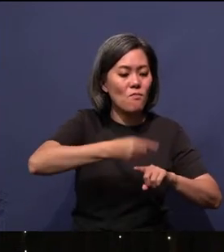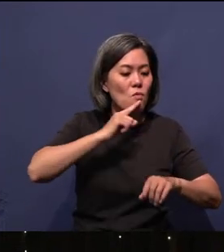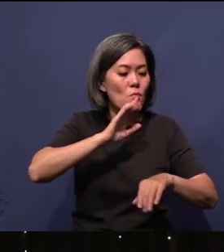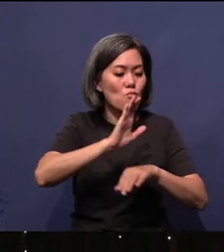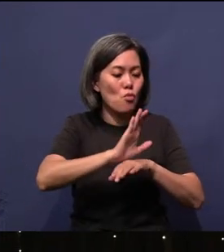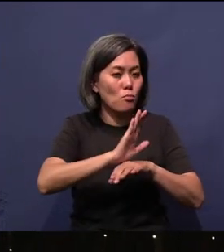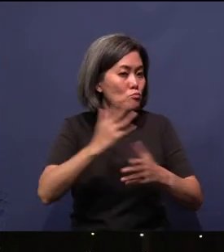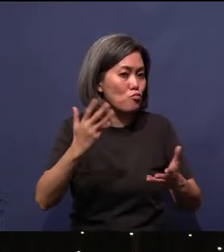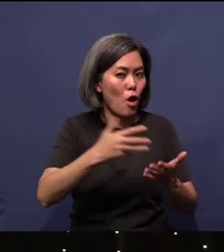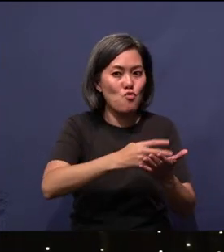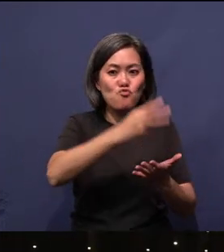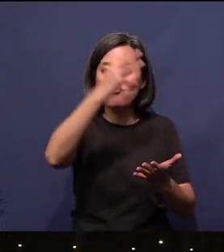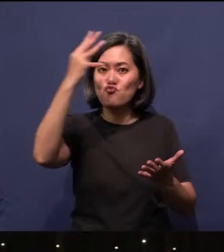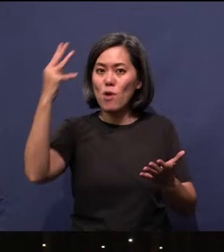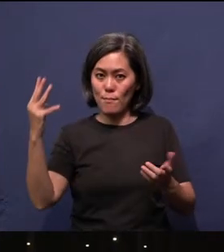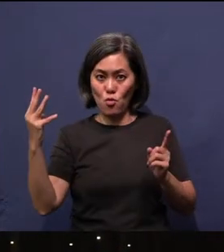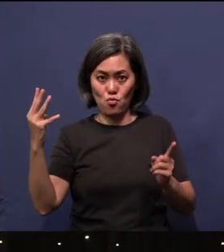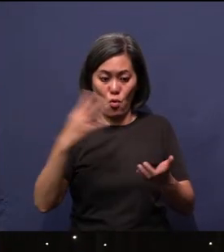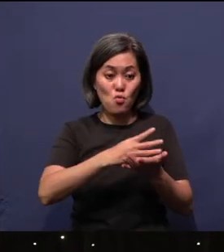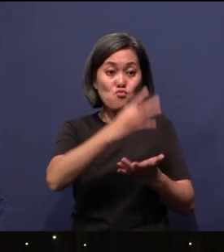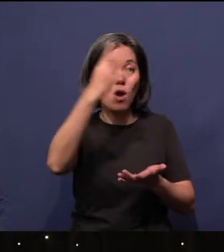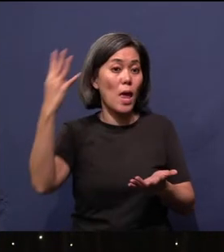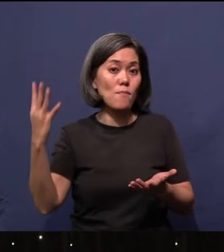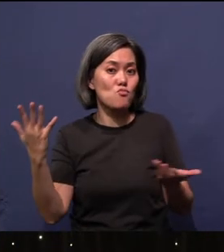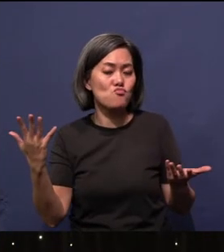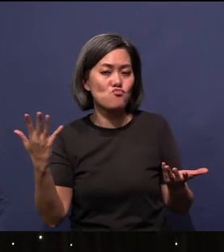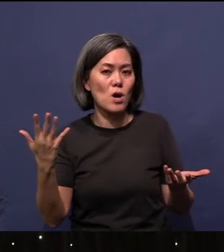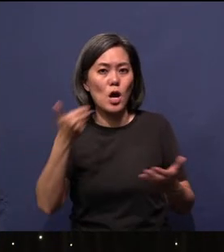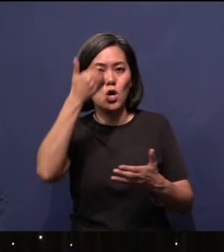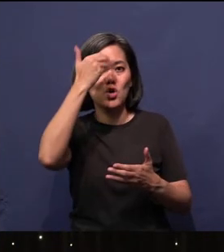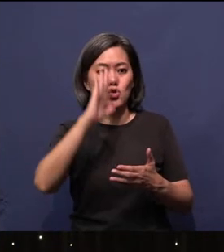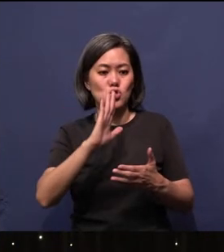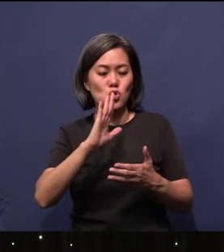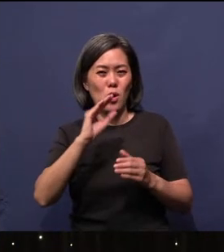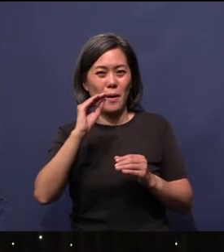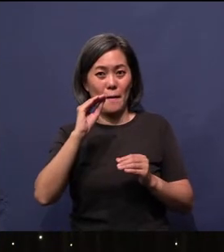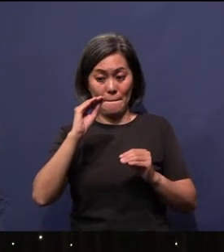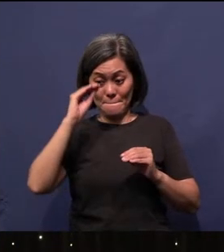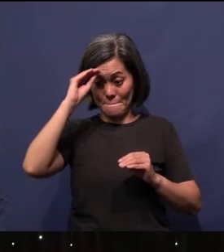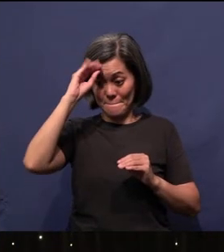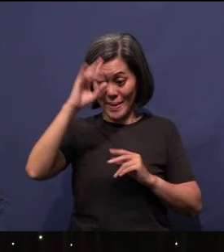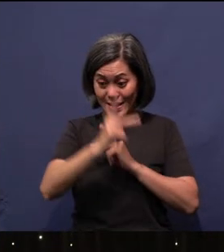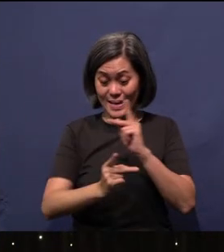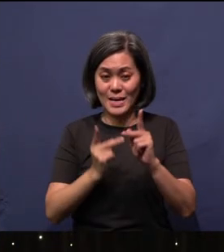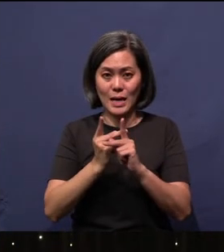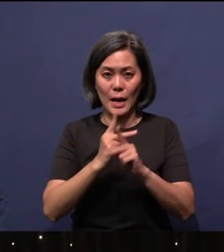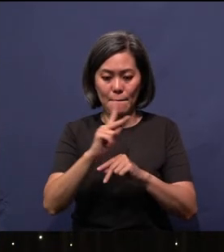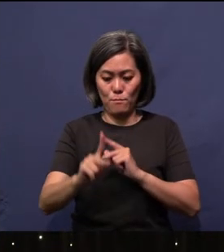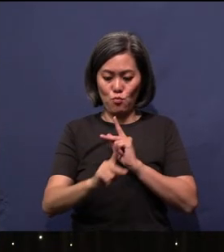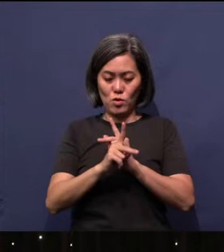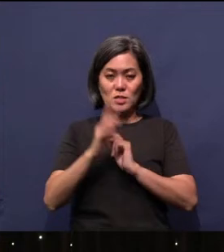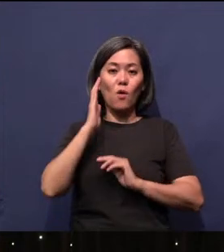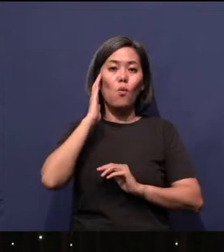And the promise of the rainbow is that God will preserve mankind. God will protect